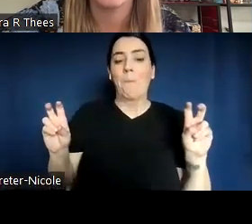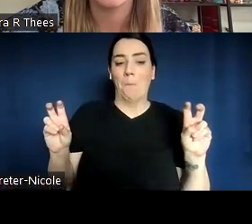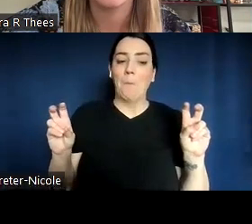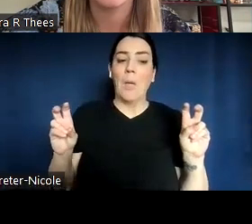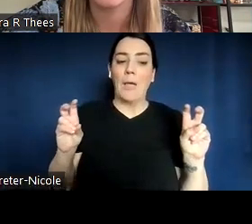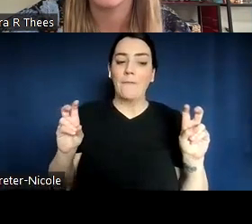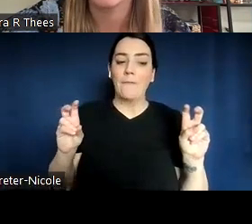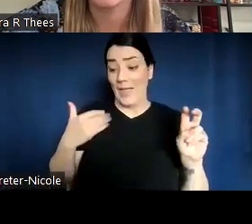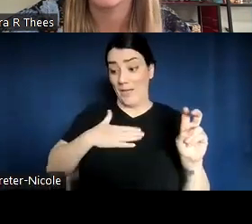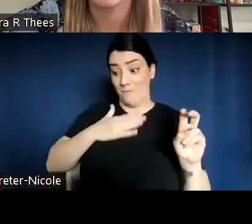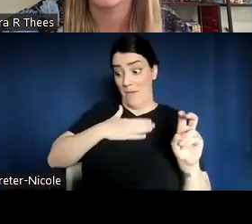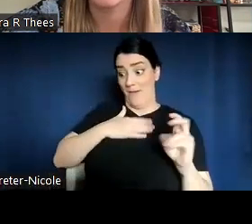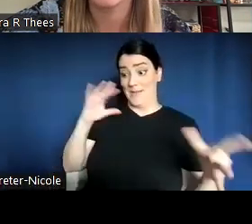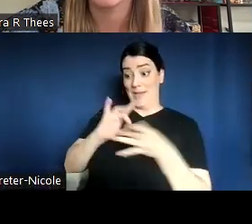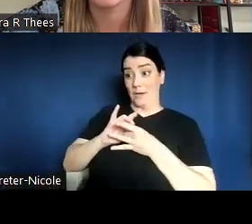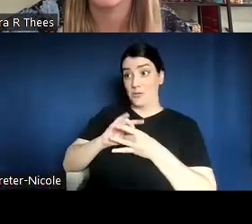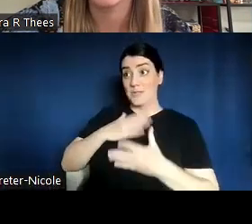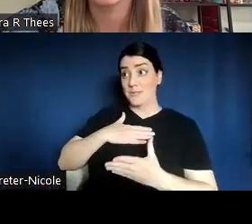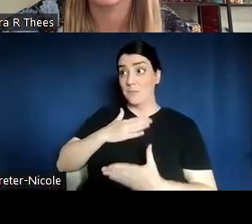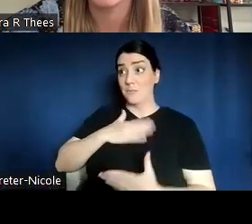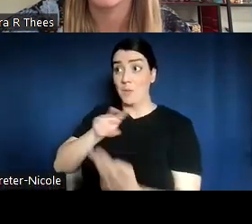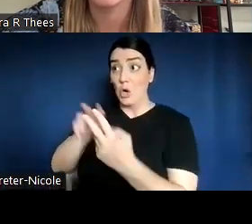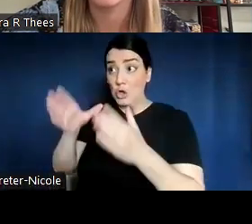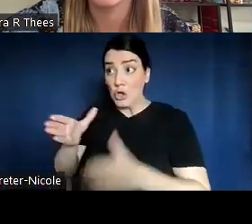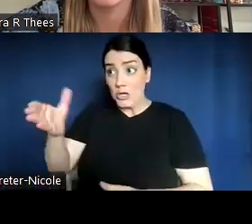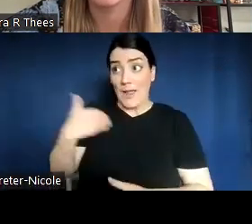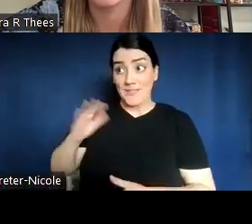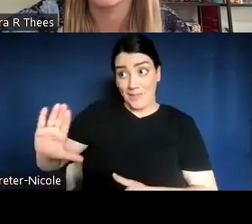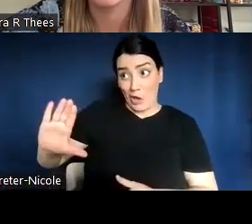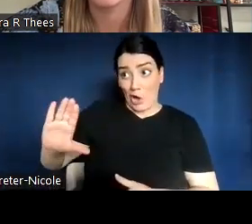a set of connections and together we can form bridge ties between these two sets of connections.